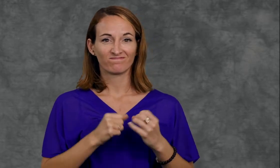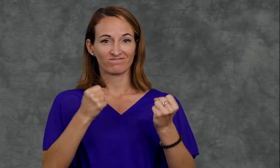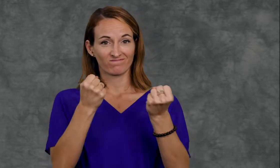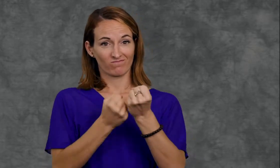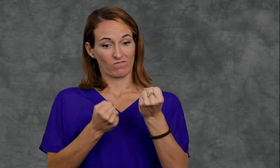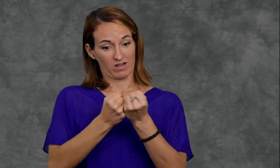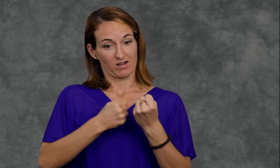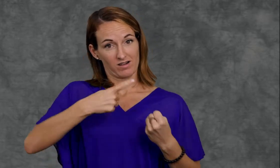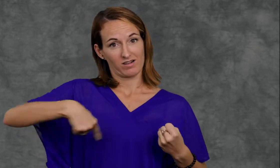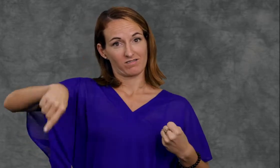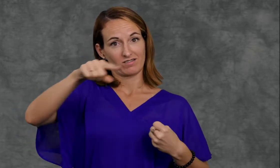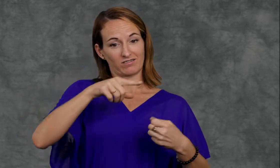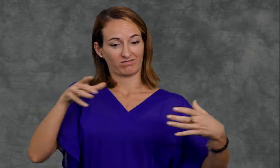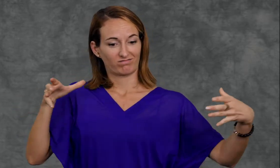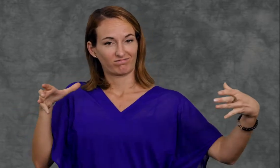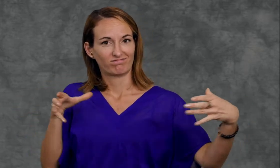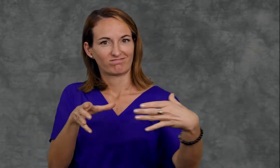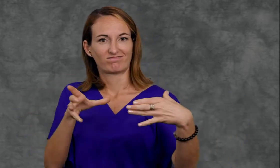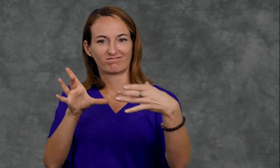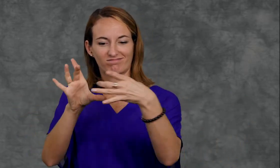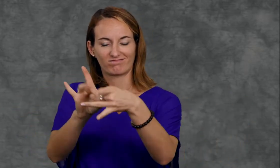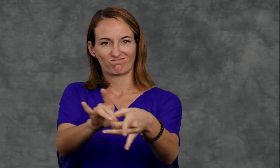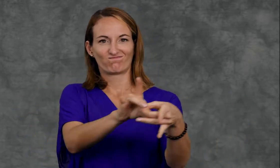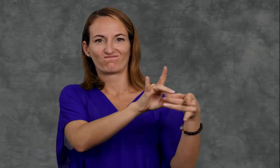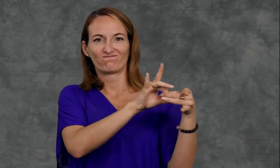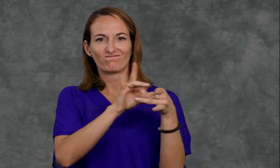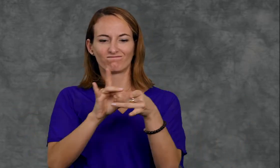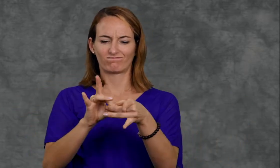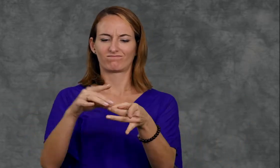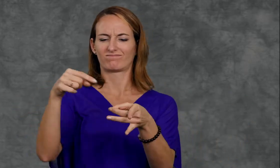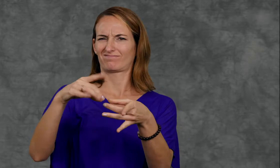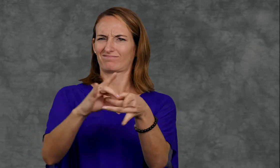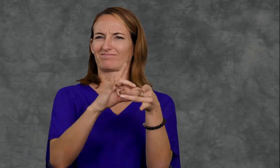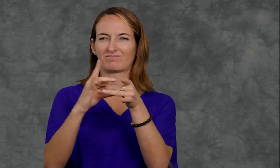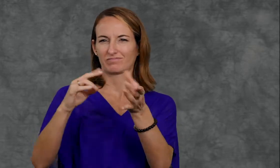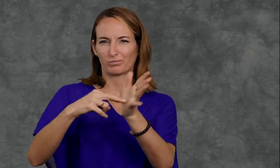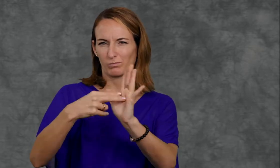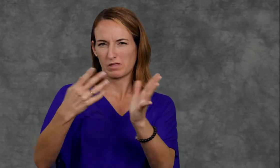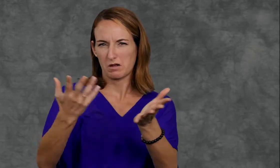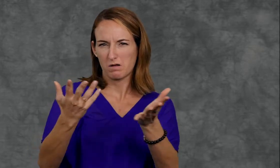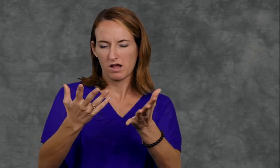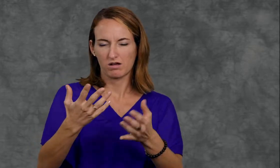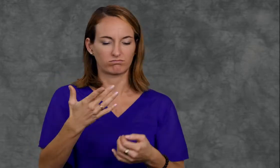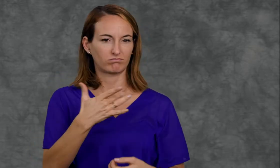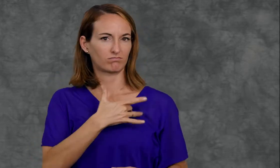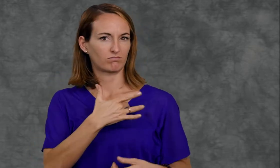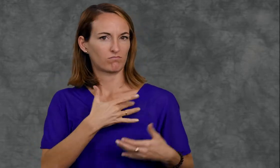Partnership also implies openness, warmth, flexibility, and friendliness.